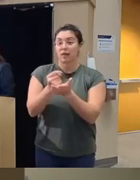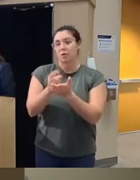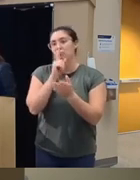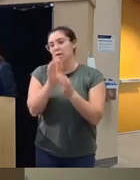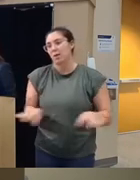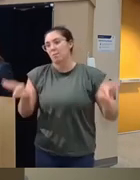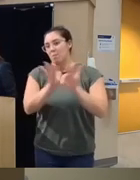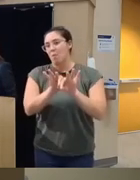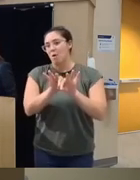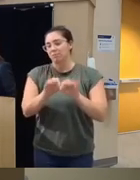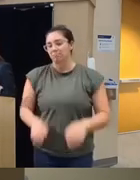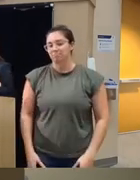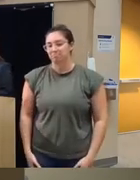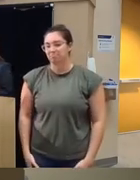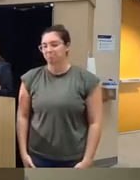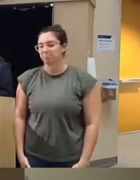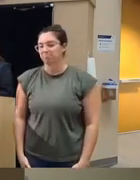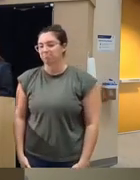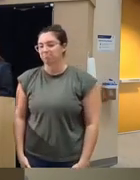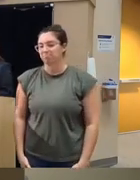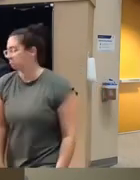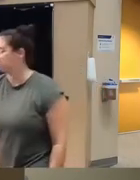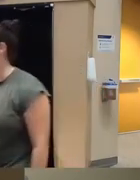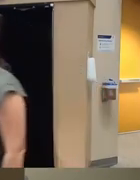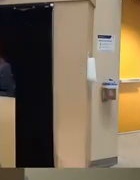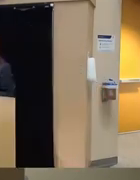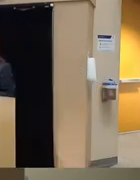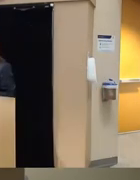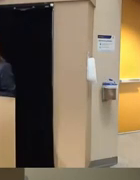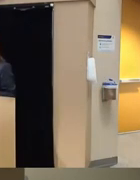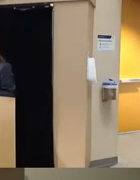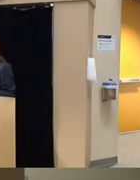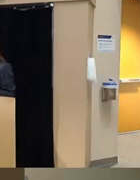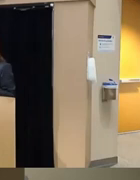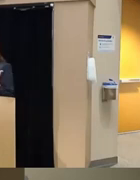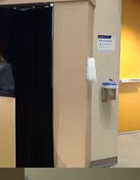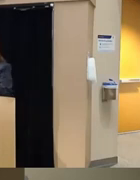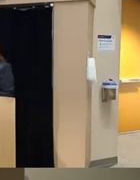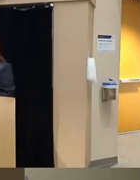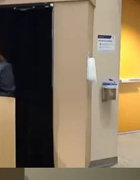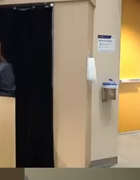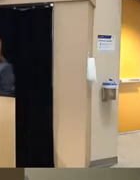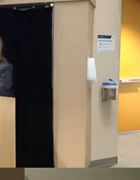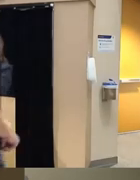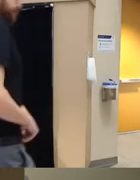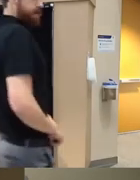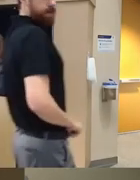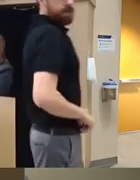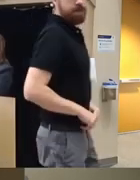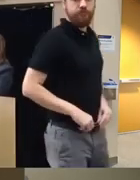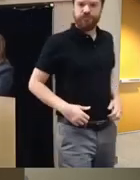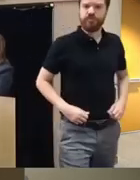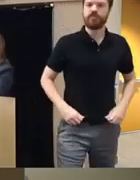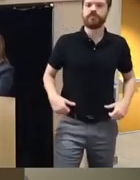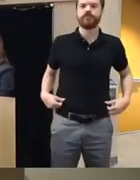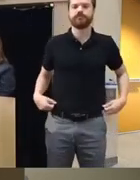the future um we are using some comfort Bots for children gaming type um educational prevention